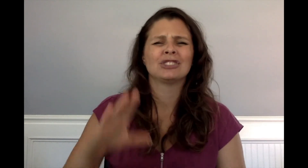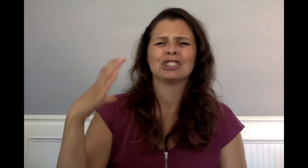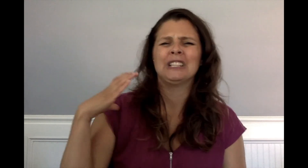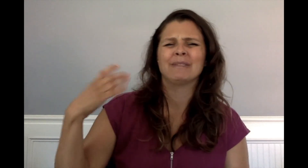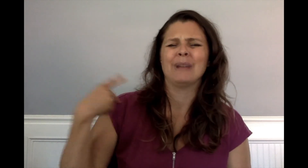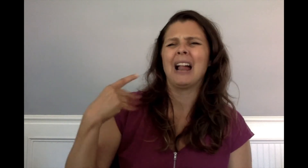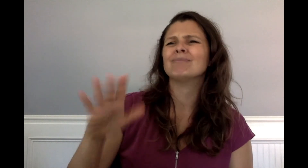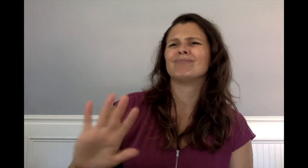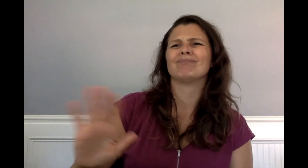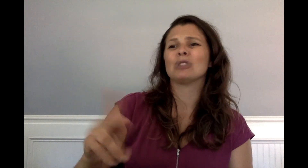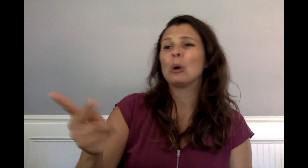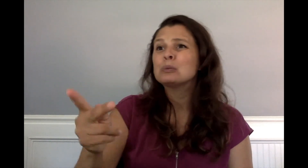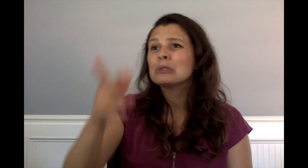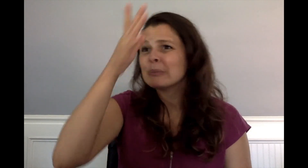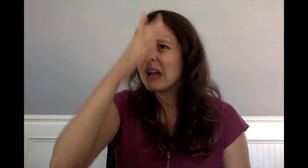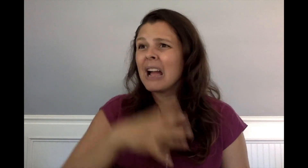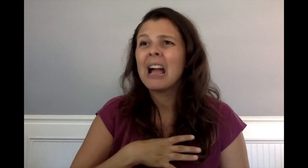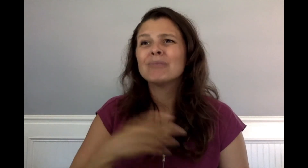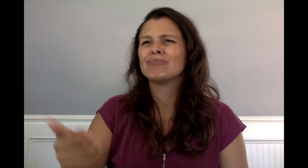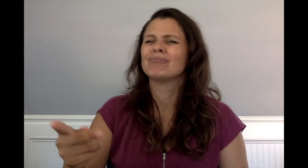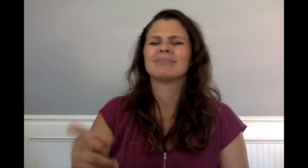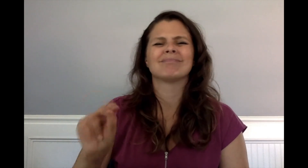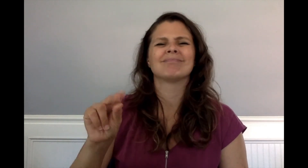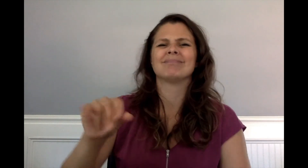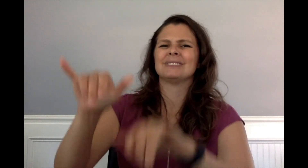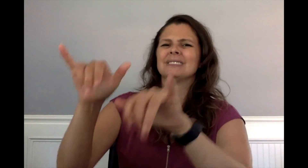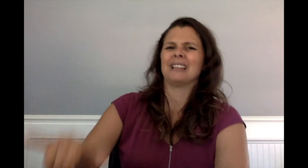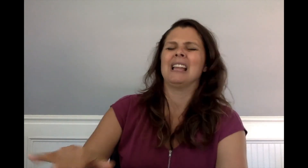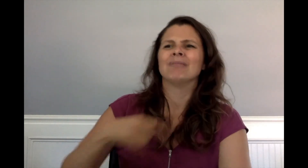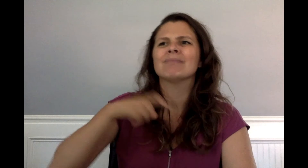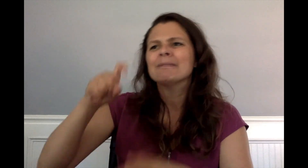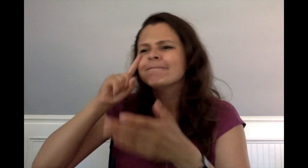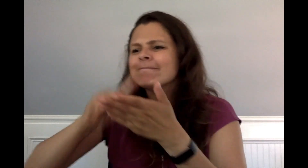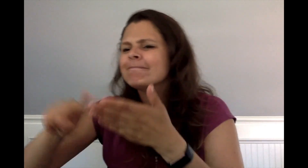"You two aren't going anywhere until I know